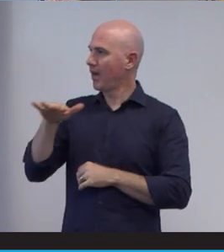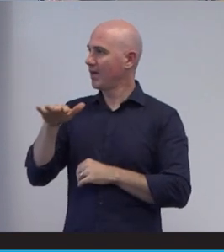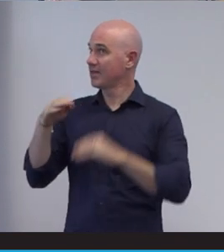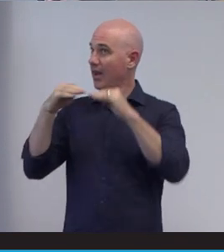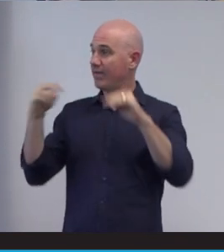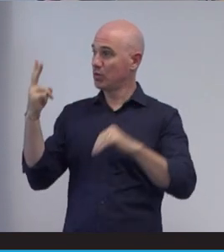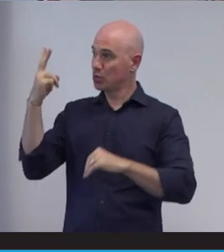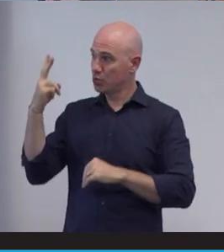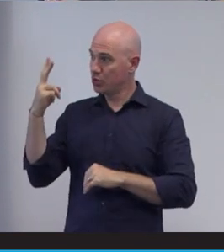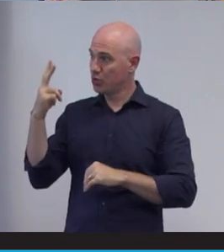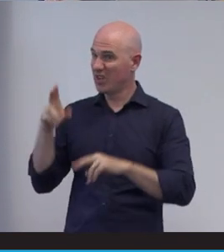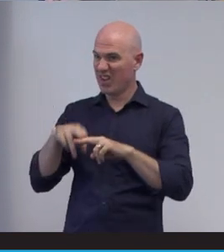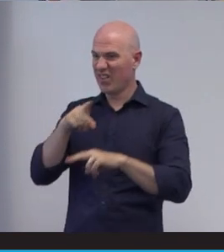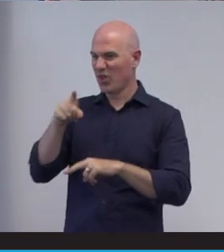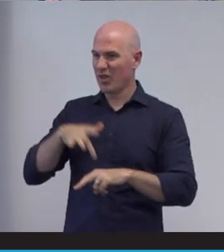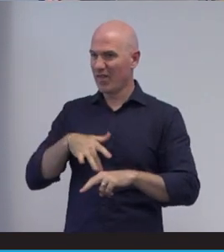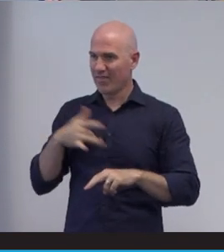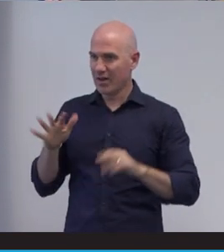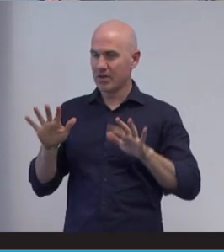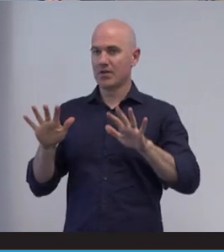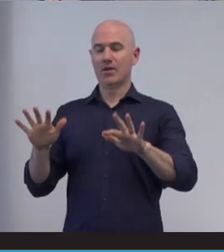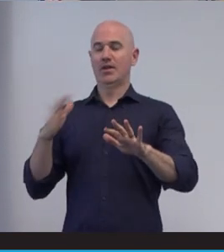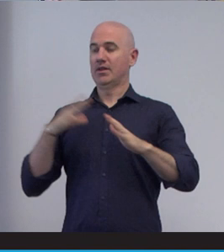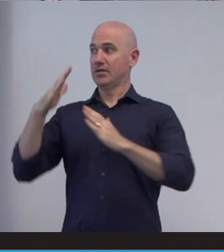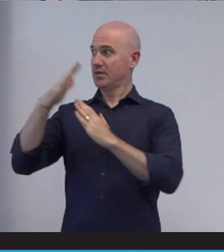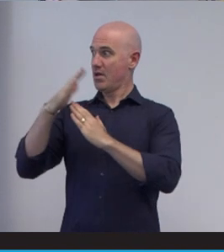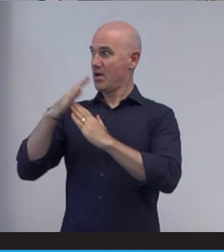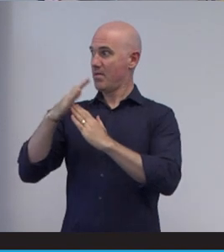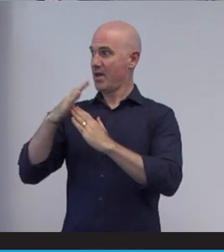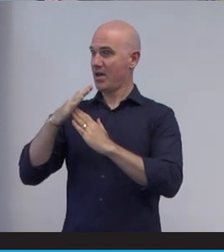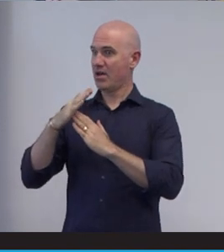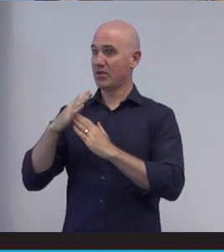If anyone feels during the session they just need some time out or a break, please let one of the